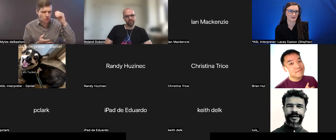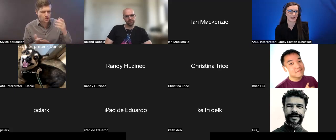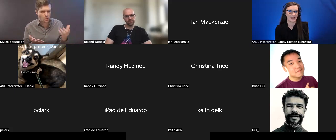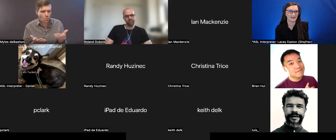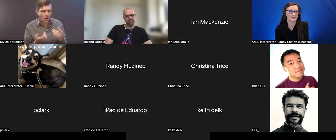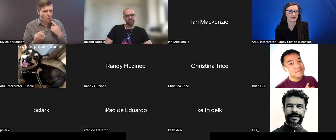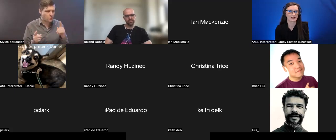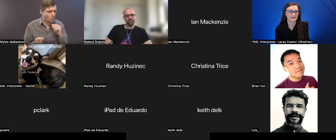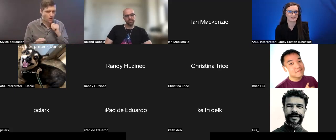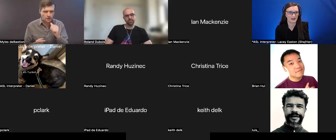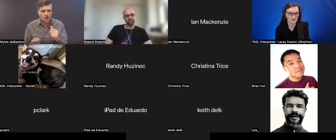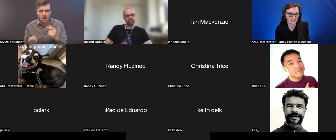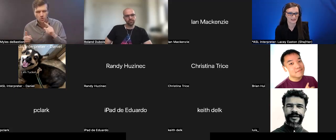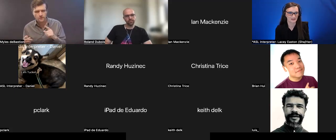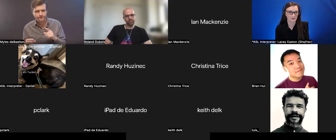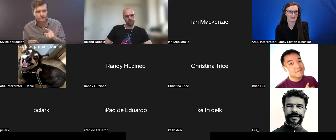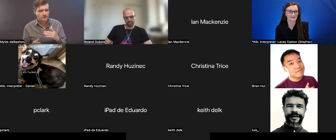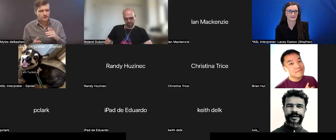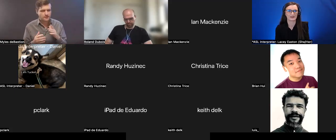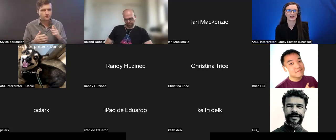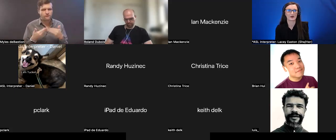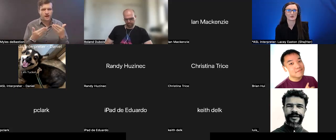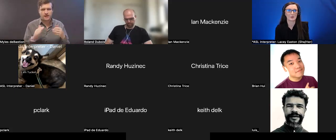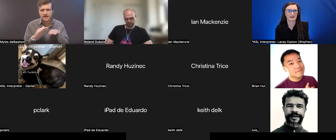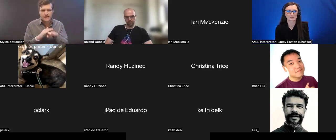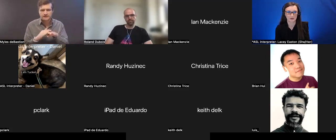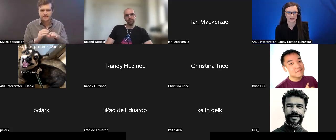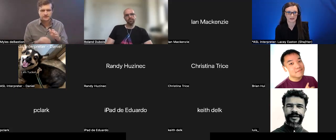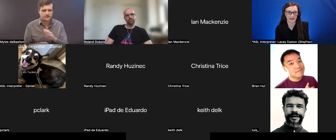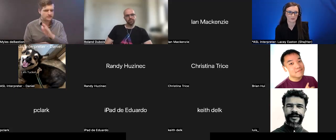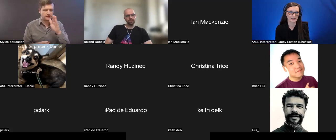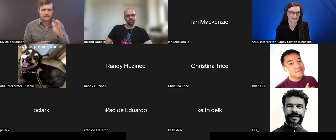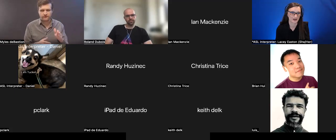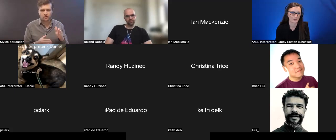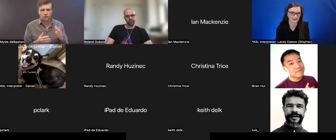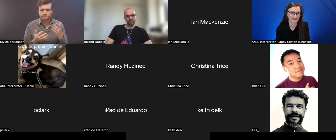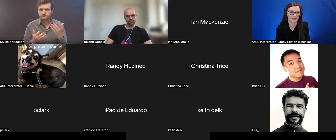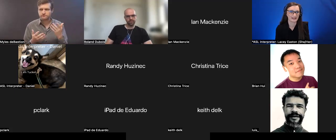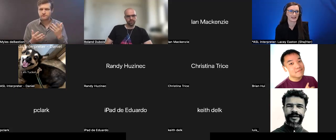as we are evaluating, the point is to figure out what is working and what is not working -- and